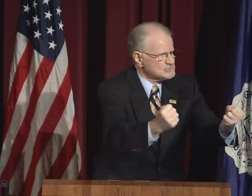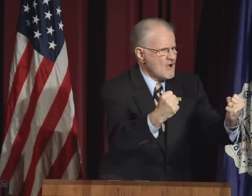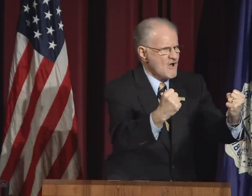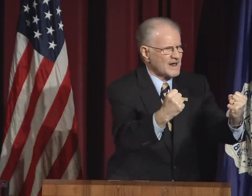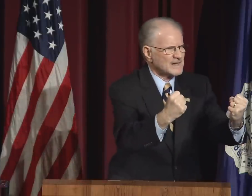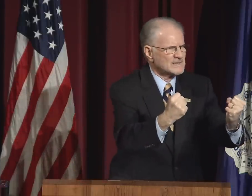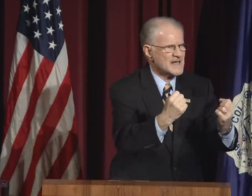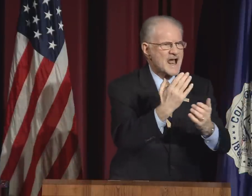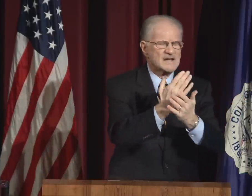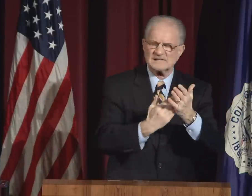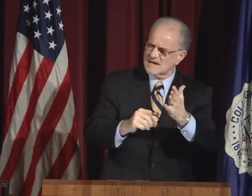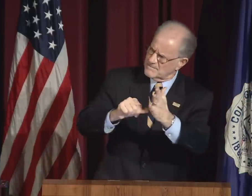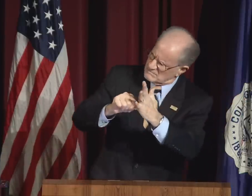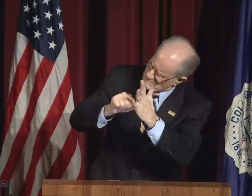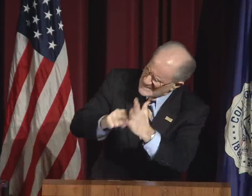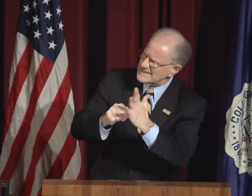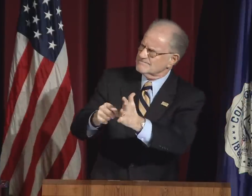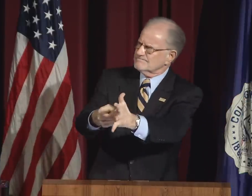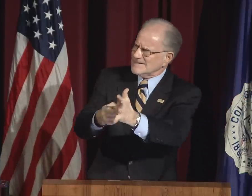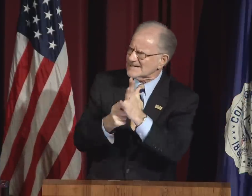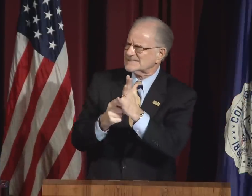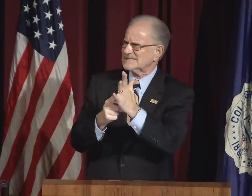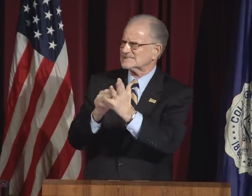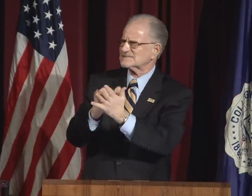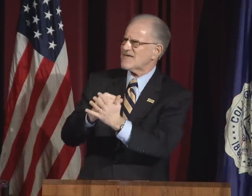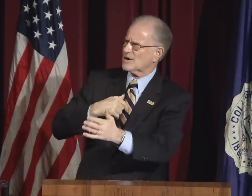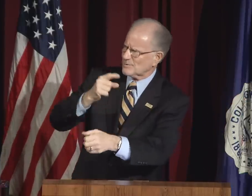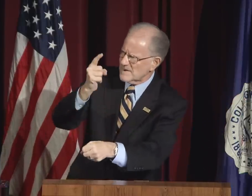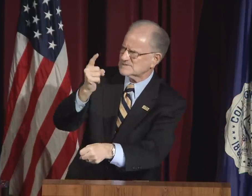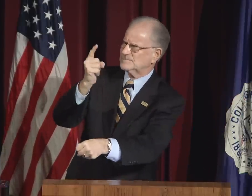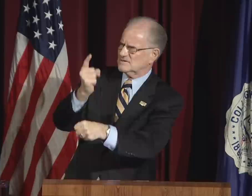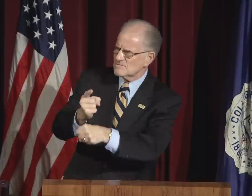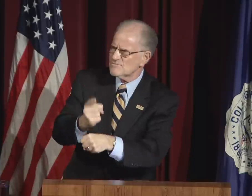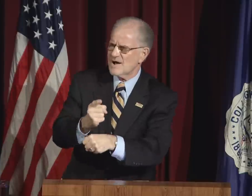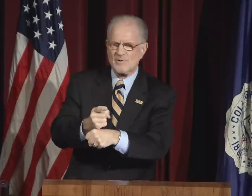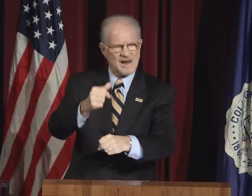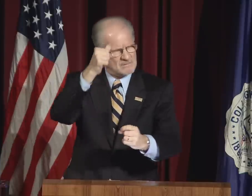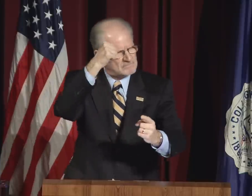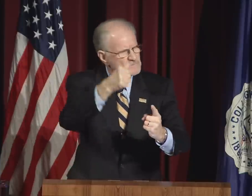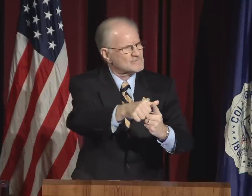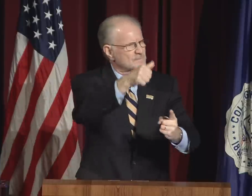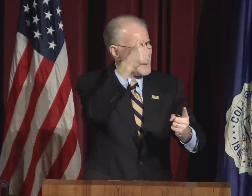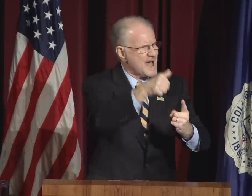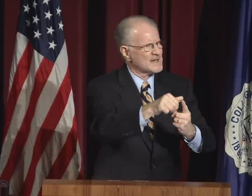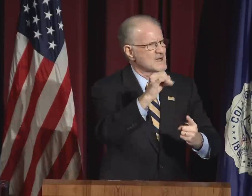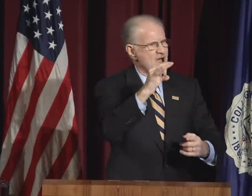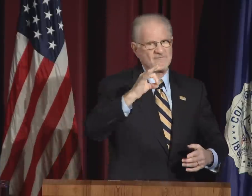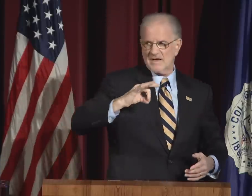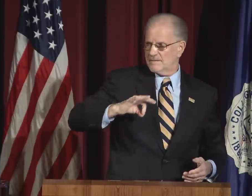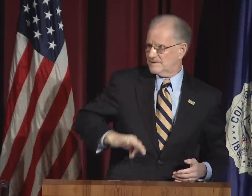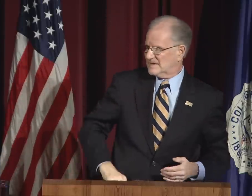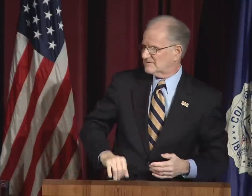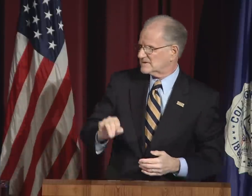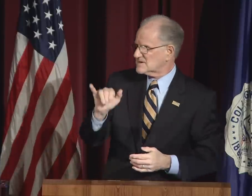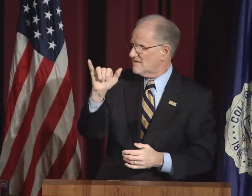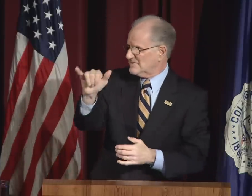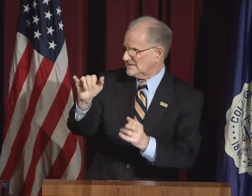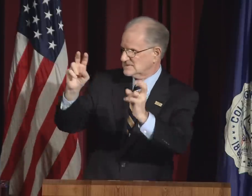Some of you may disagree with me, and some perhaps strongly, and insist we must be regularly reminded